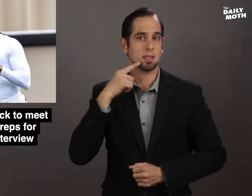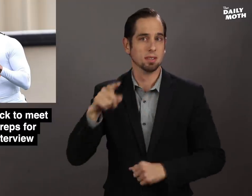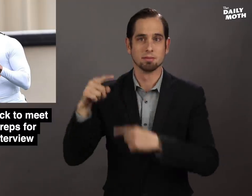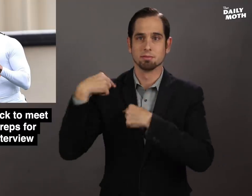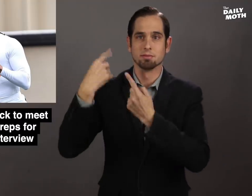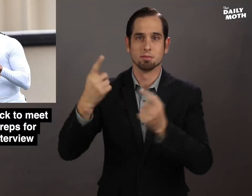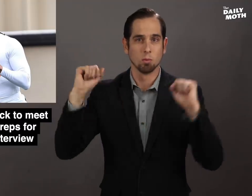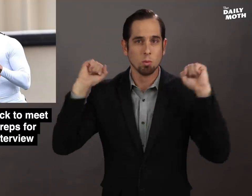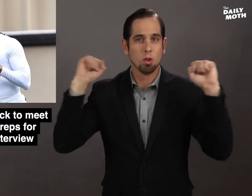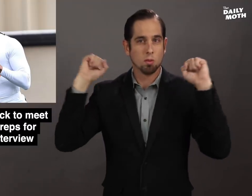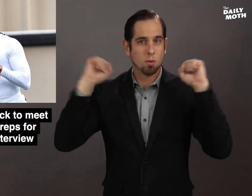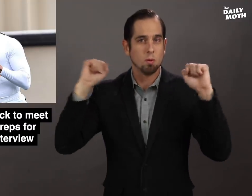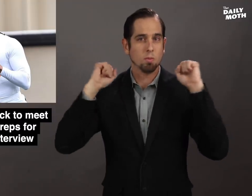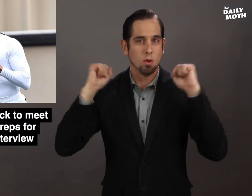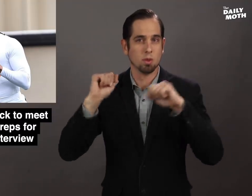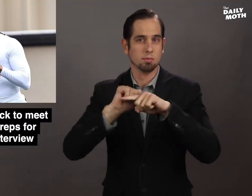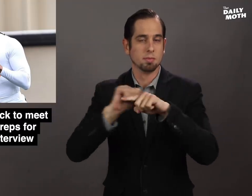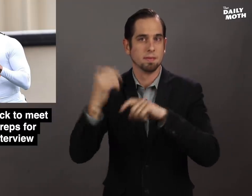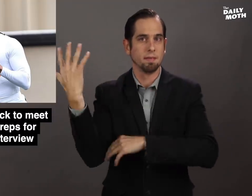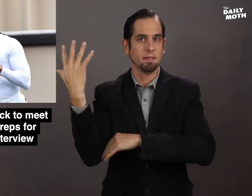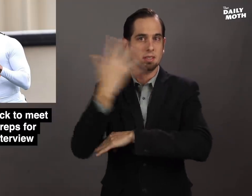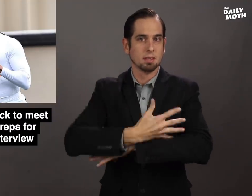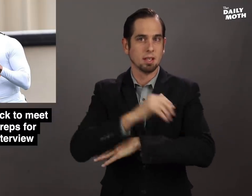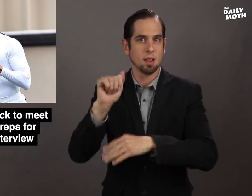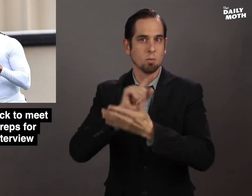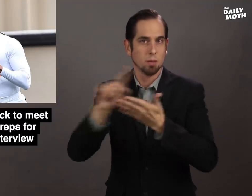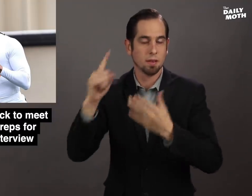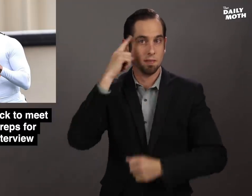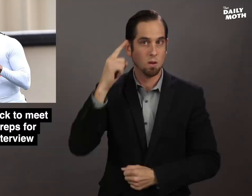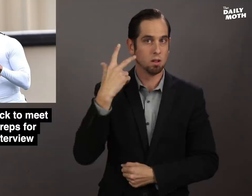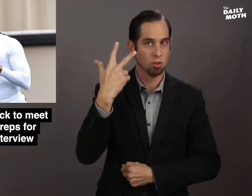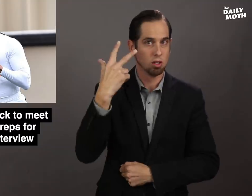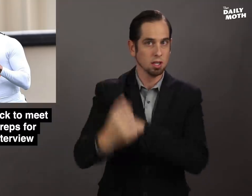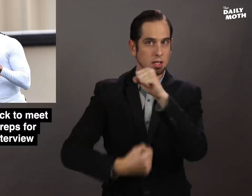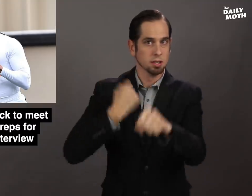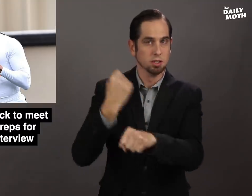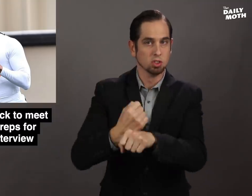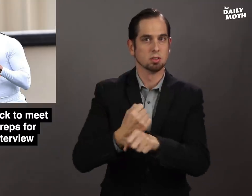he has been working out five days a week for three years